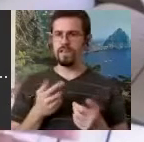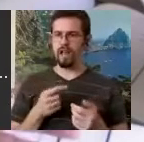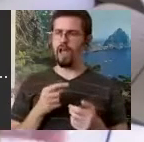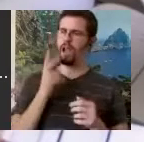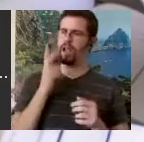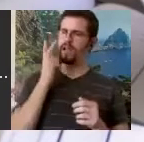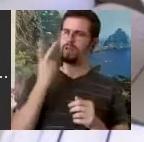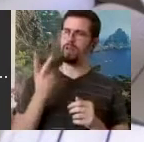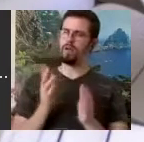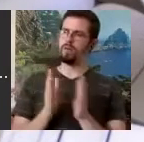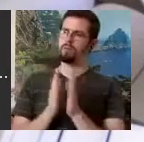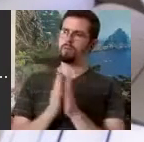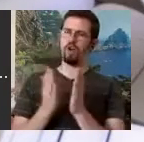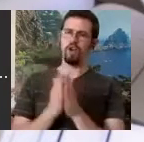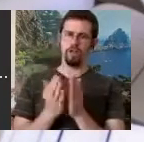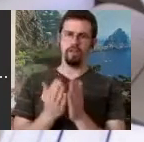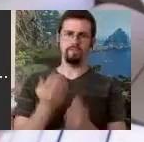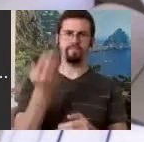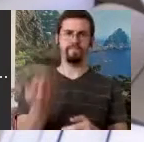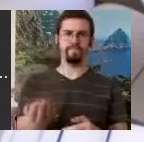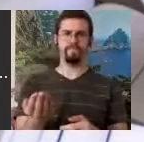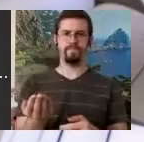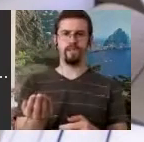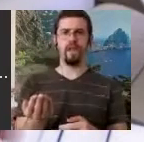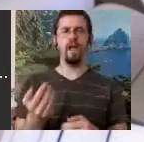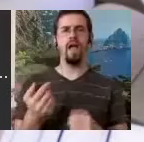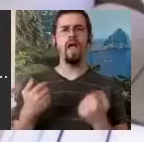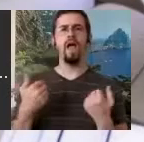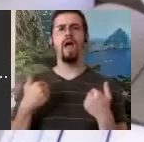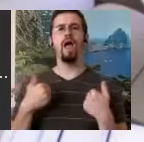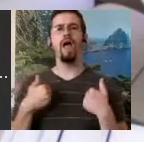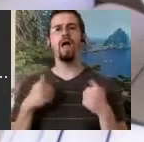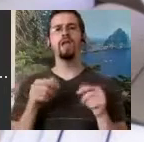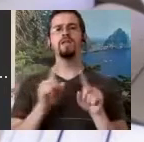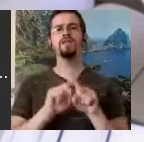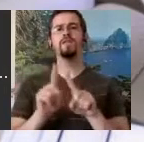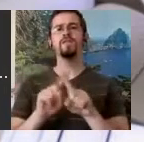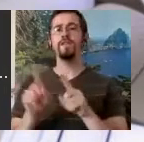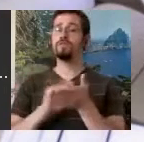couch and it had different notation systems and history of dance and other